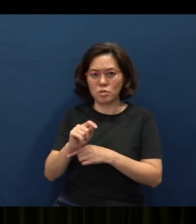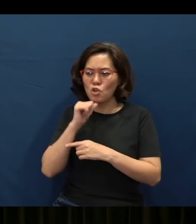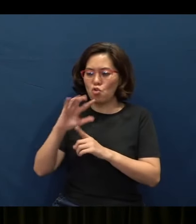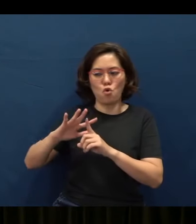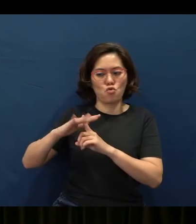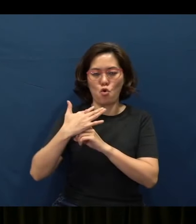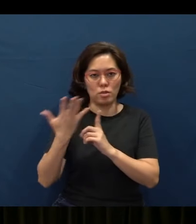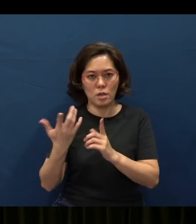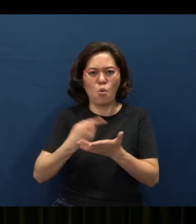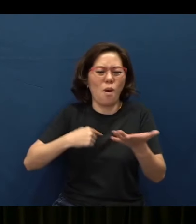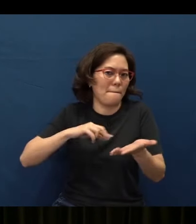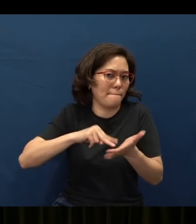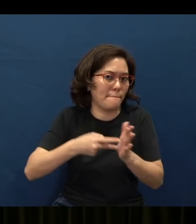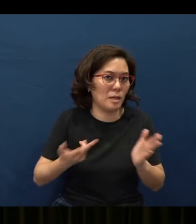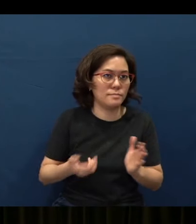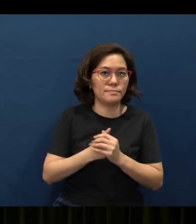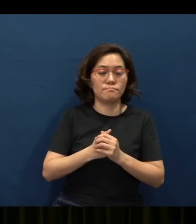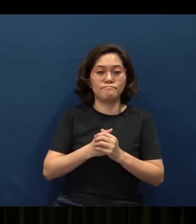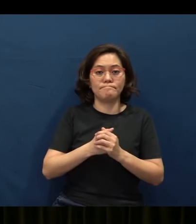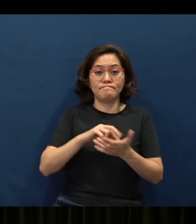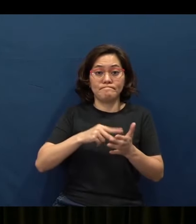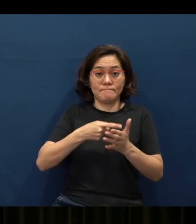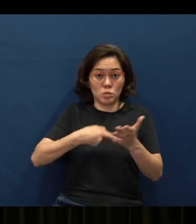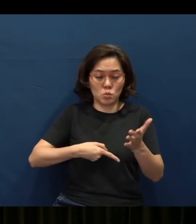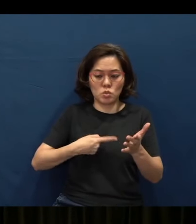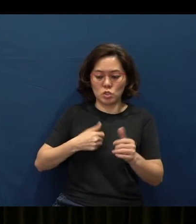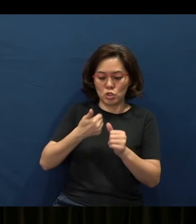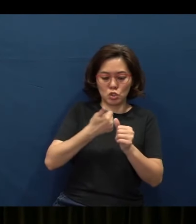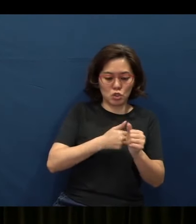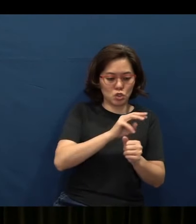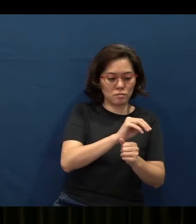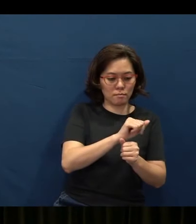Okay, what do I mean by that? In other words, each maxim stands on (its) own.